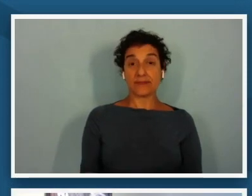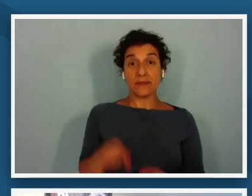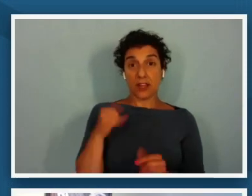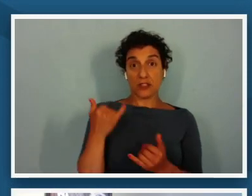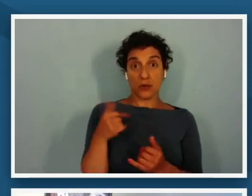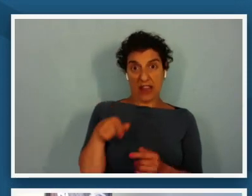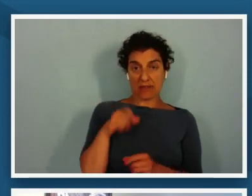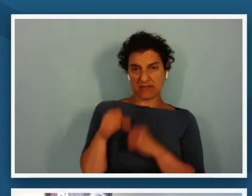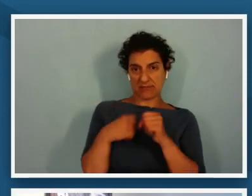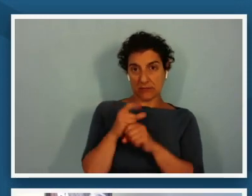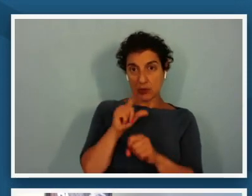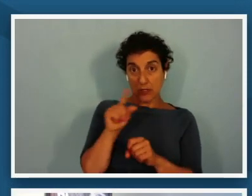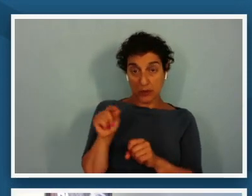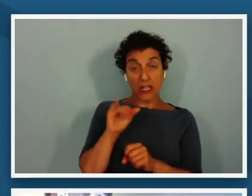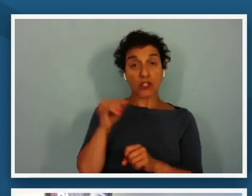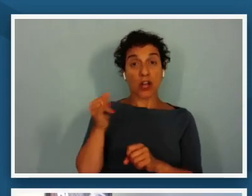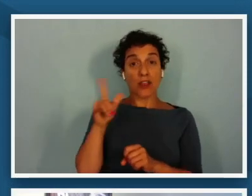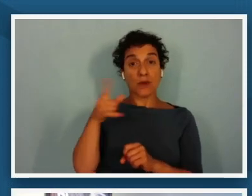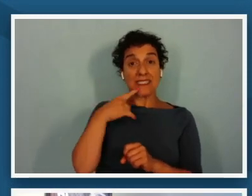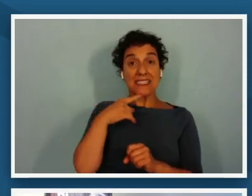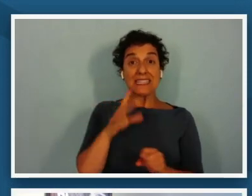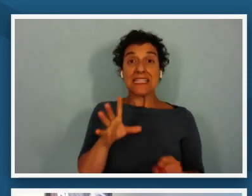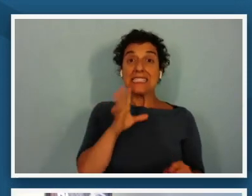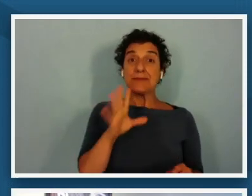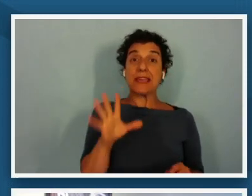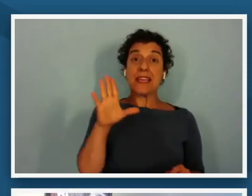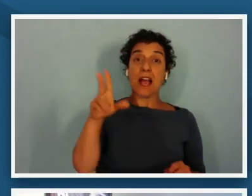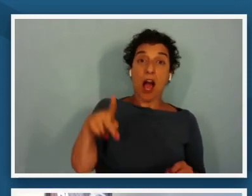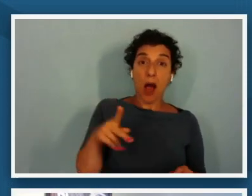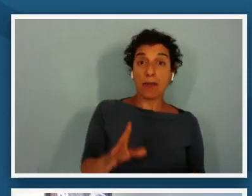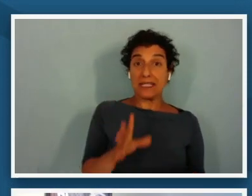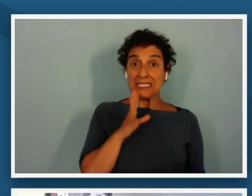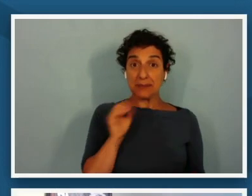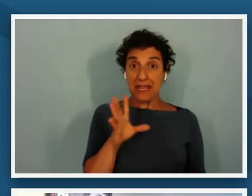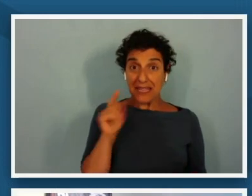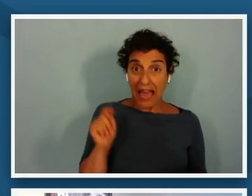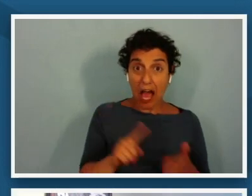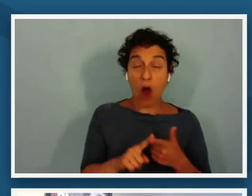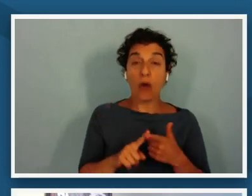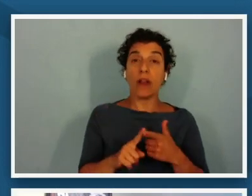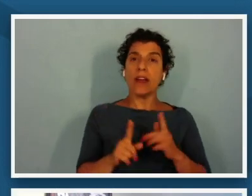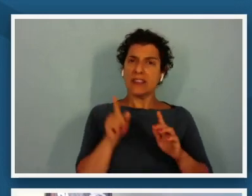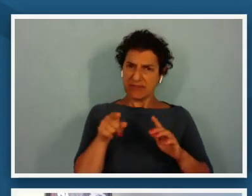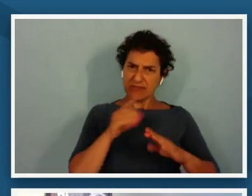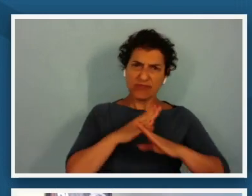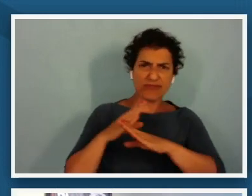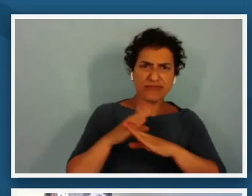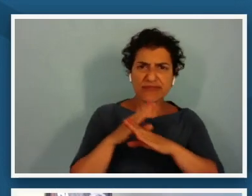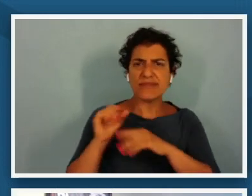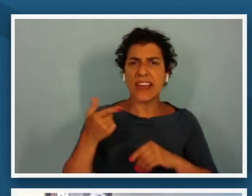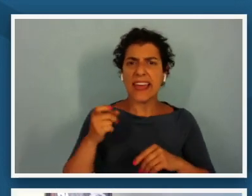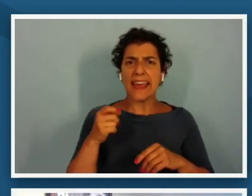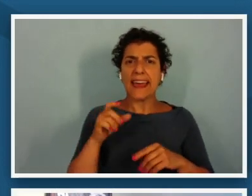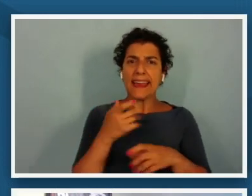says speak up speak out get in the way